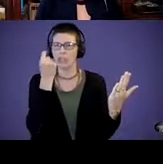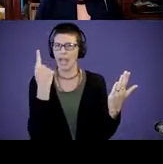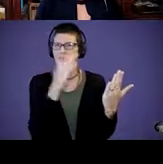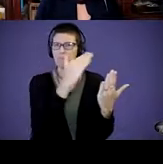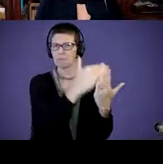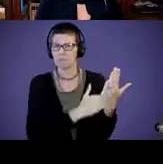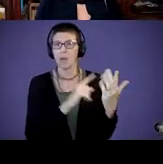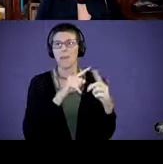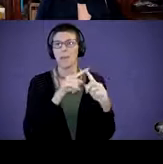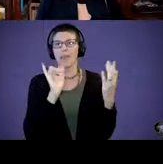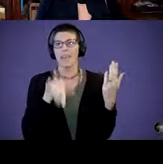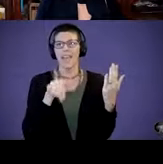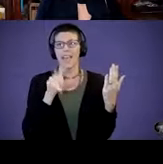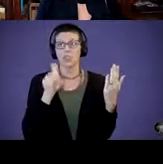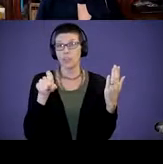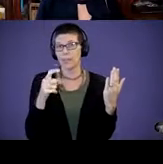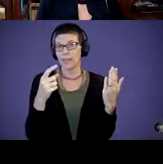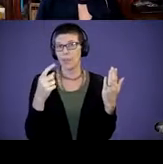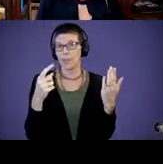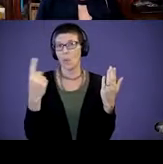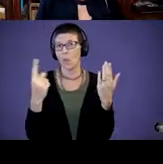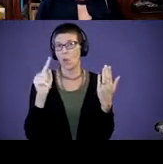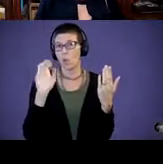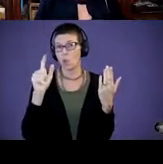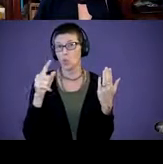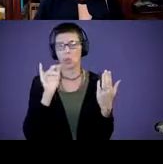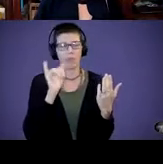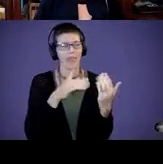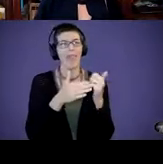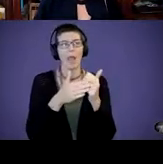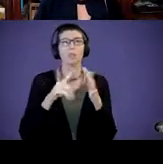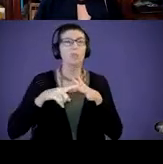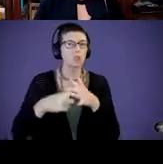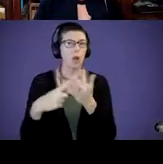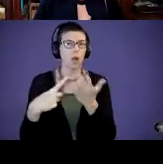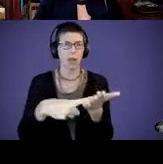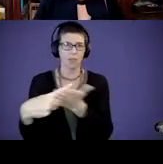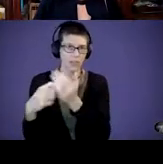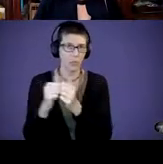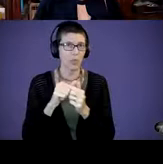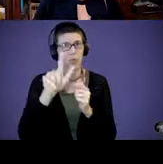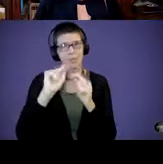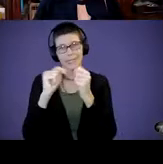instrument for you to start a conversation with your team and with your providers.